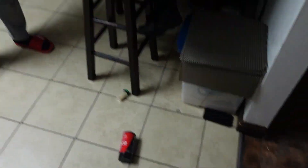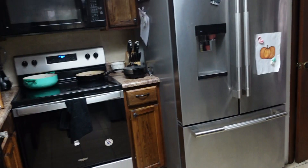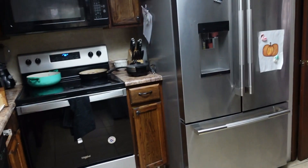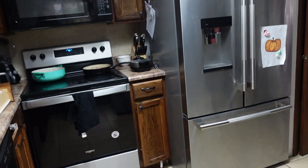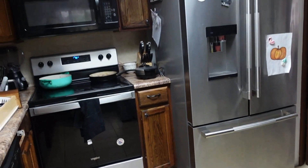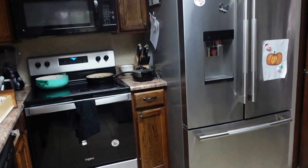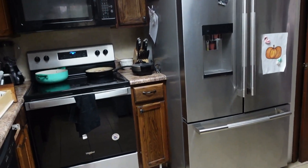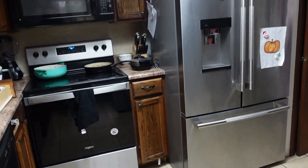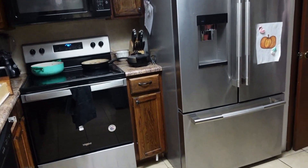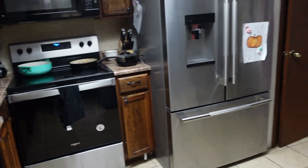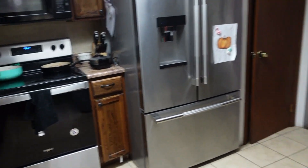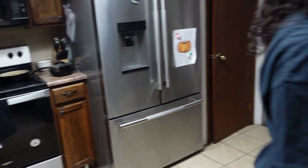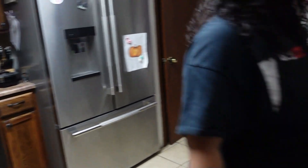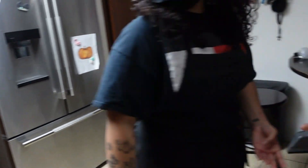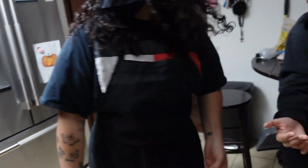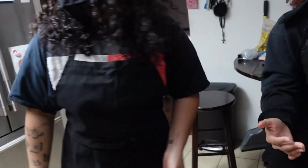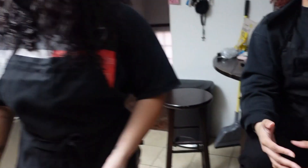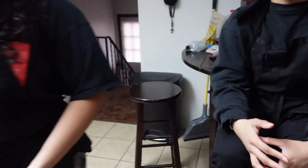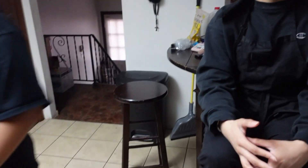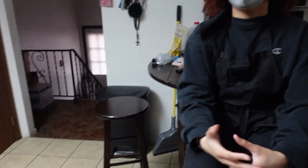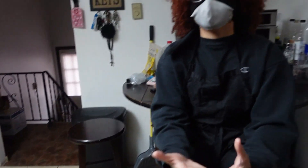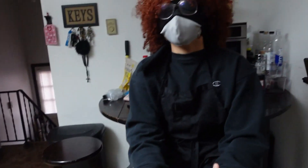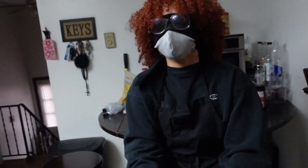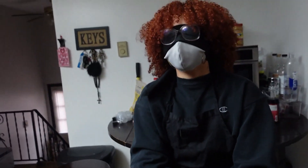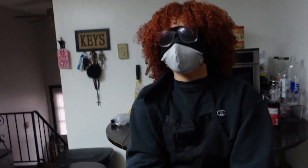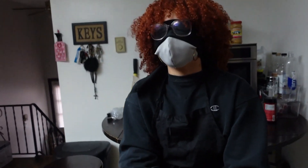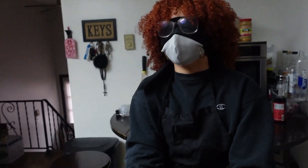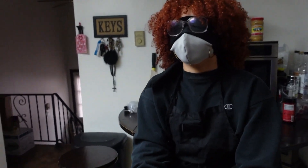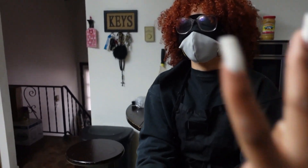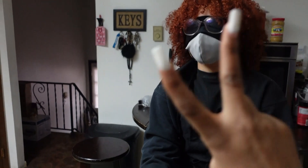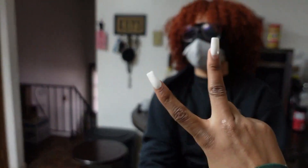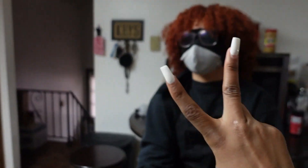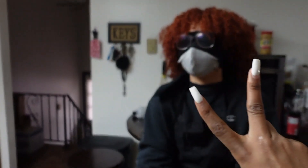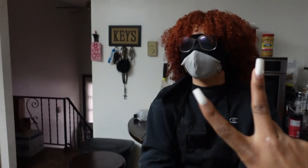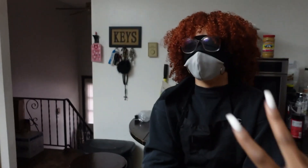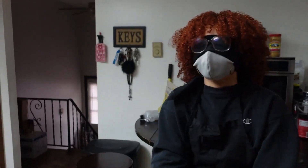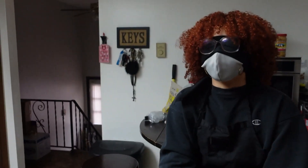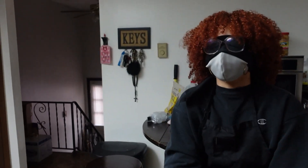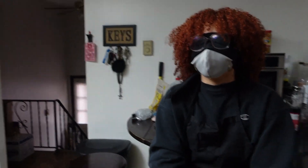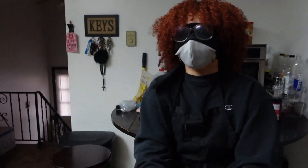two minutes left bro how am I supposed to see what the [ __ ] you just spelled out bro